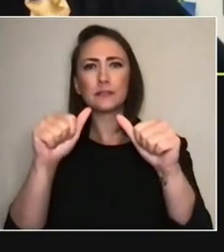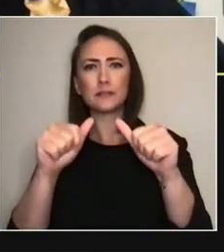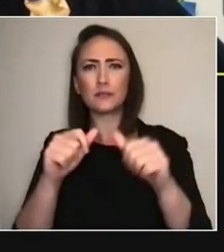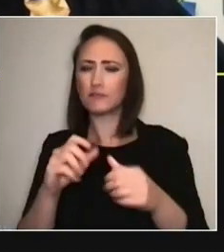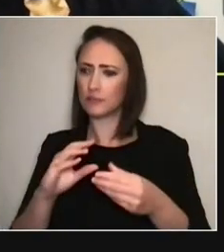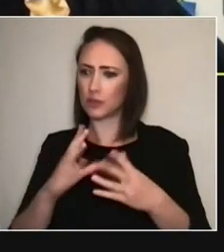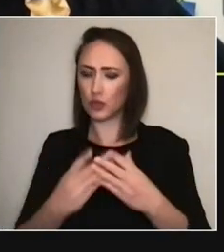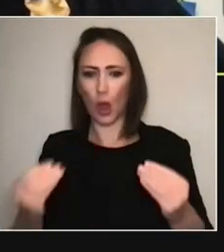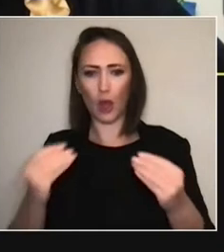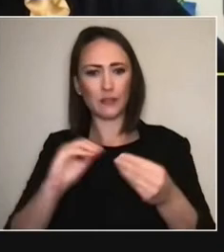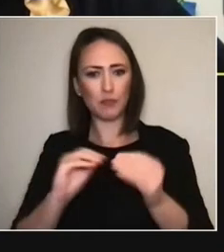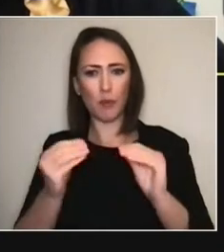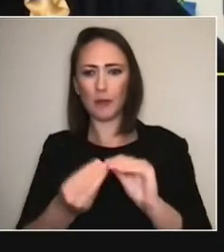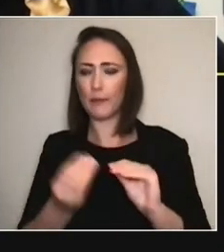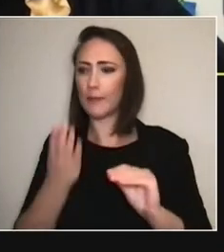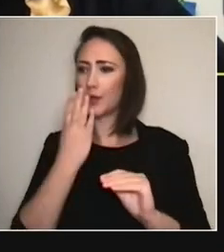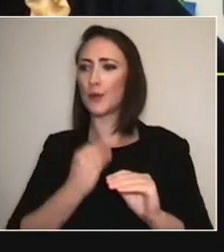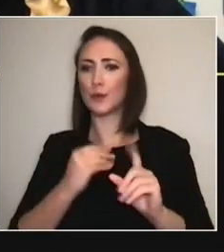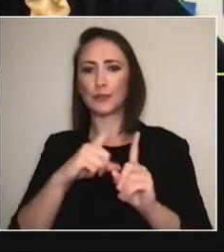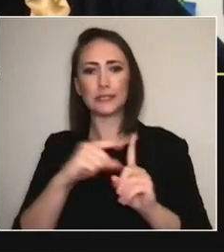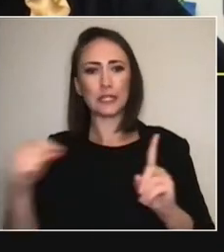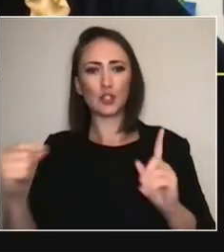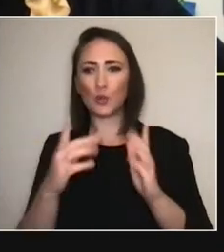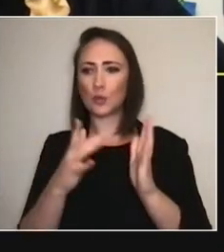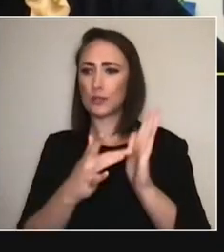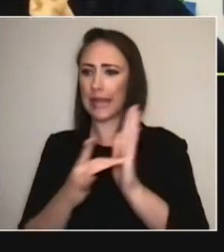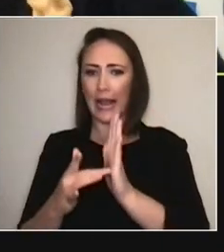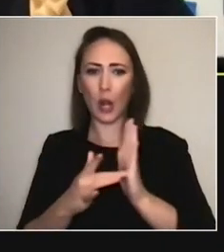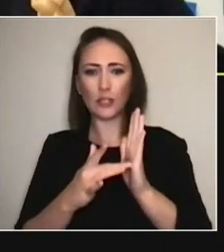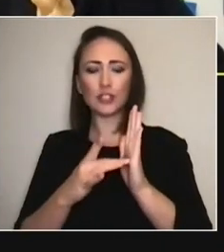But I'm also kind of really interested in this return to—